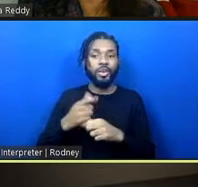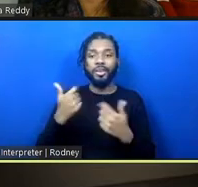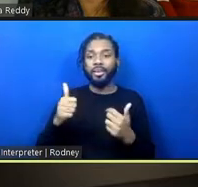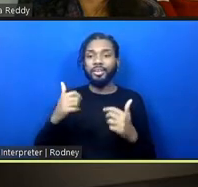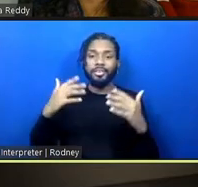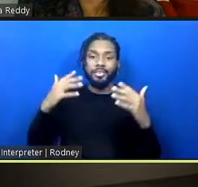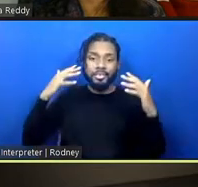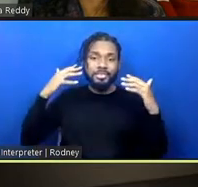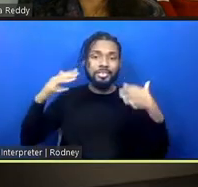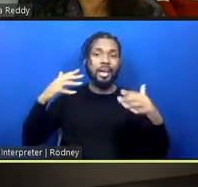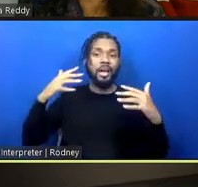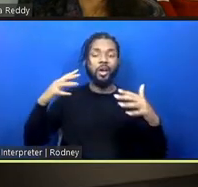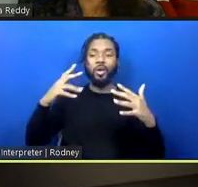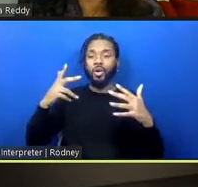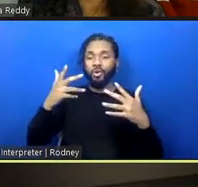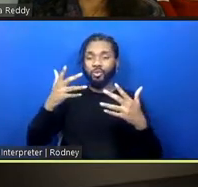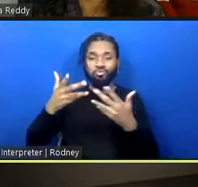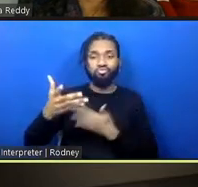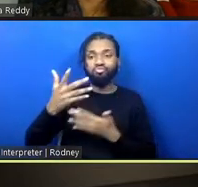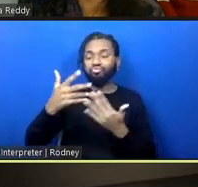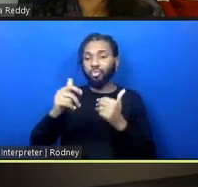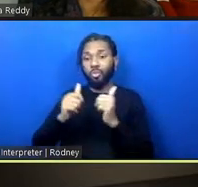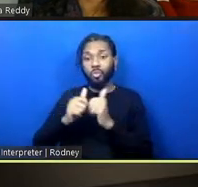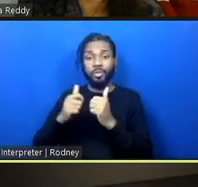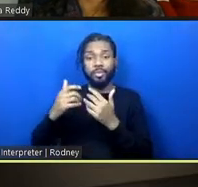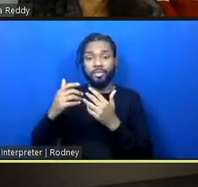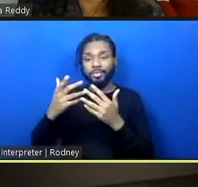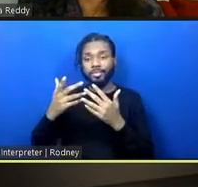series of interviews with community members where they talk about their own